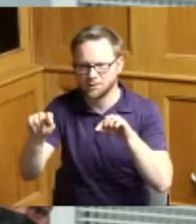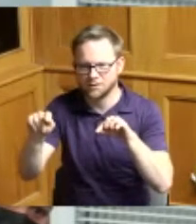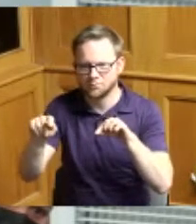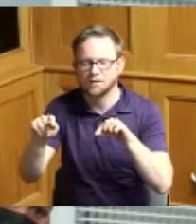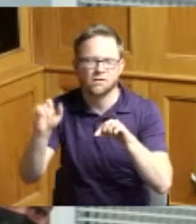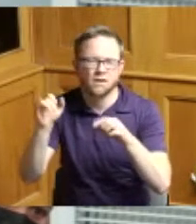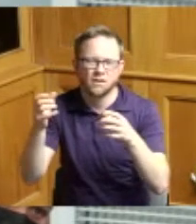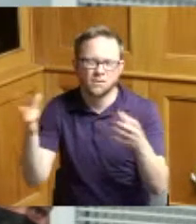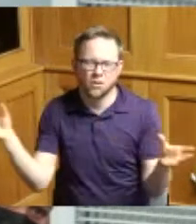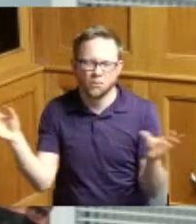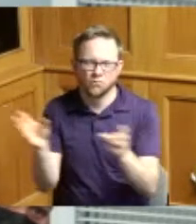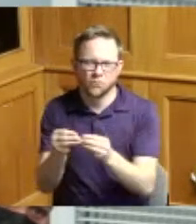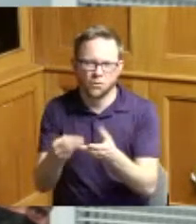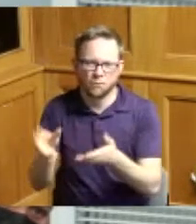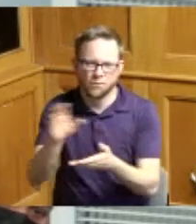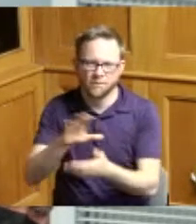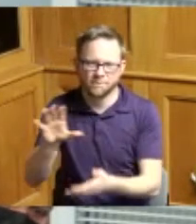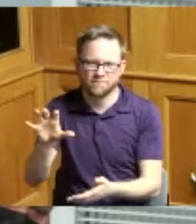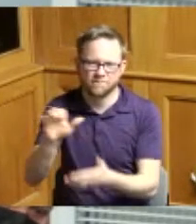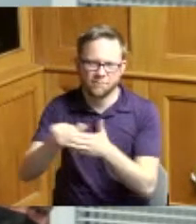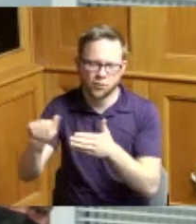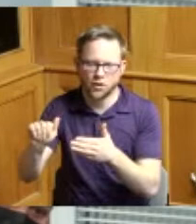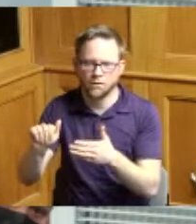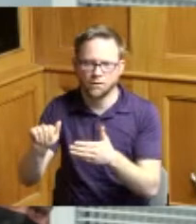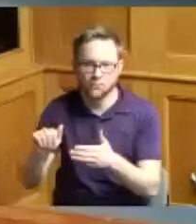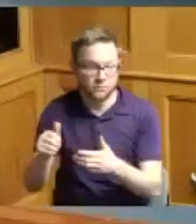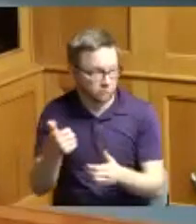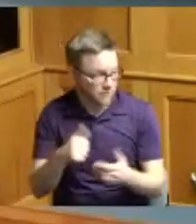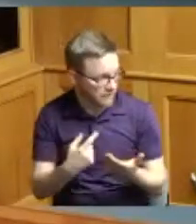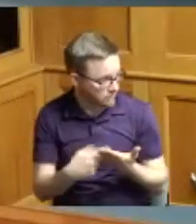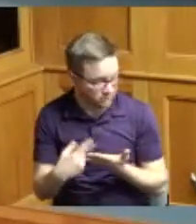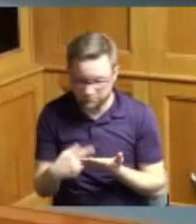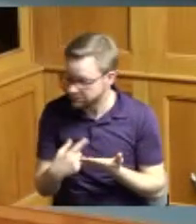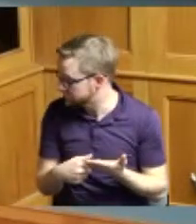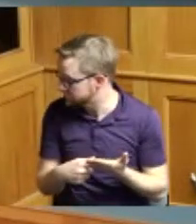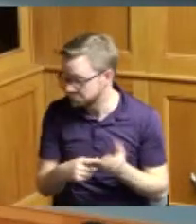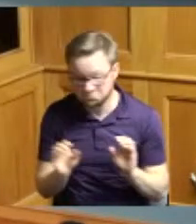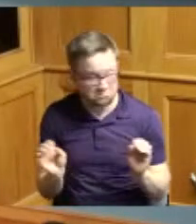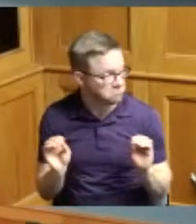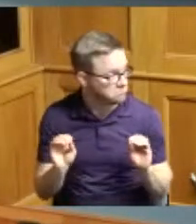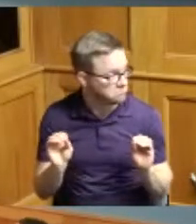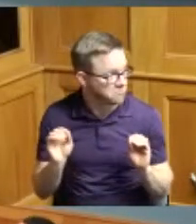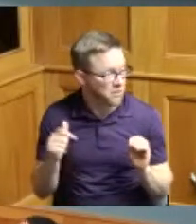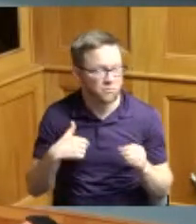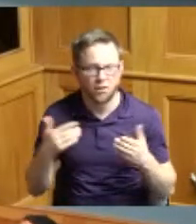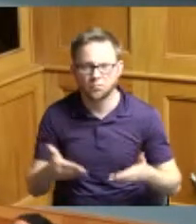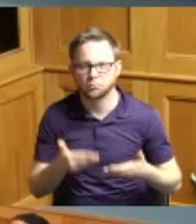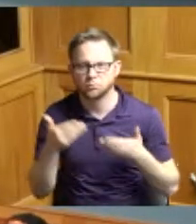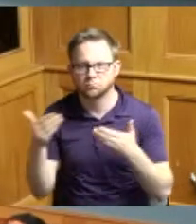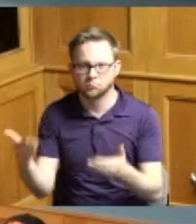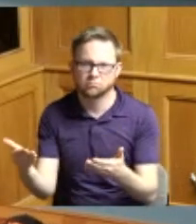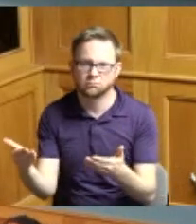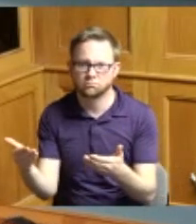funds thank you so much any discussion hearing none I;d like to make a motion adopt item one